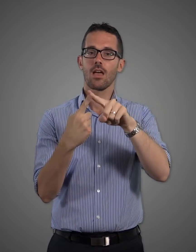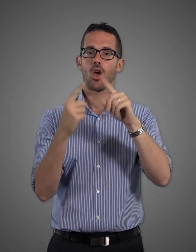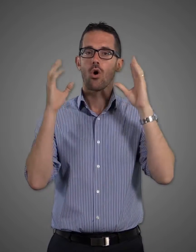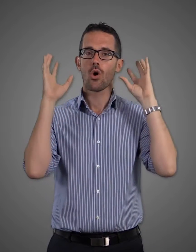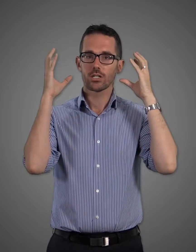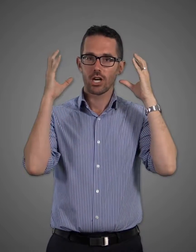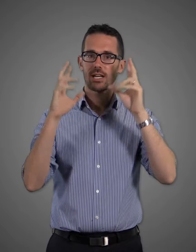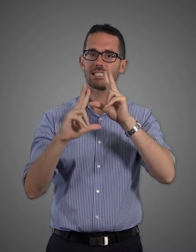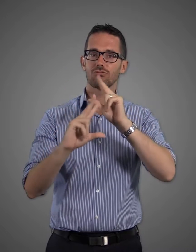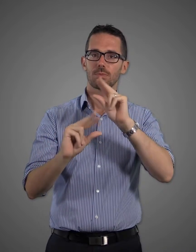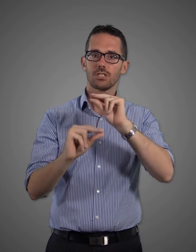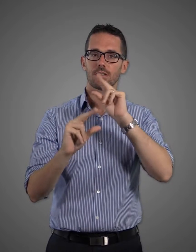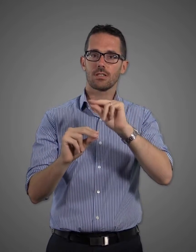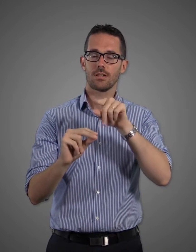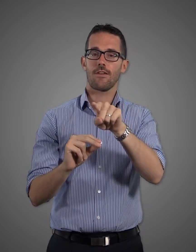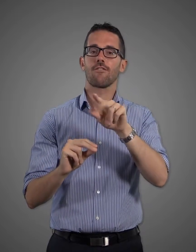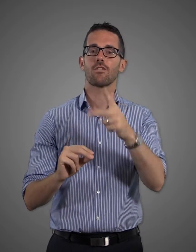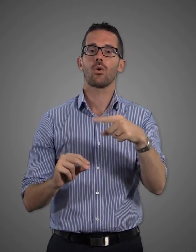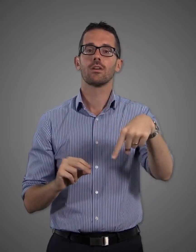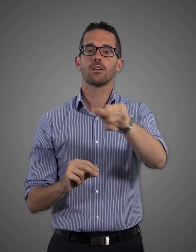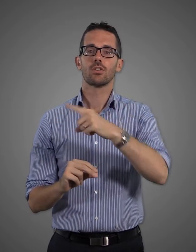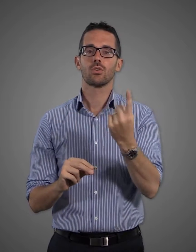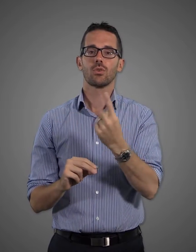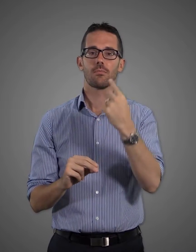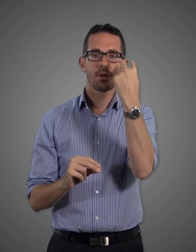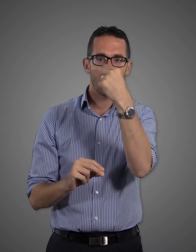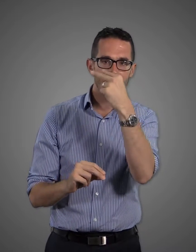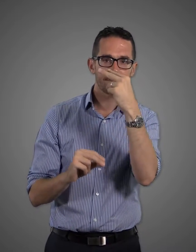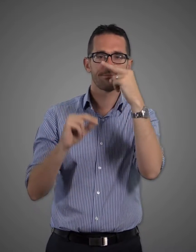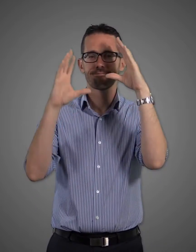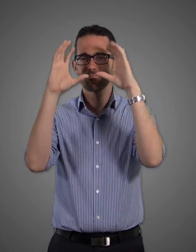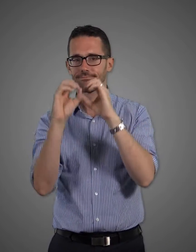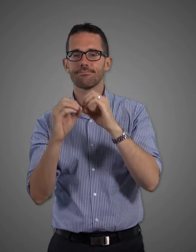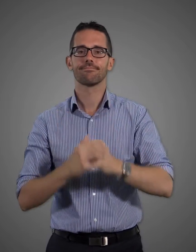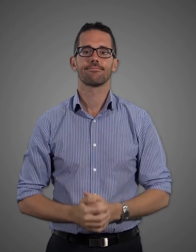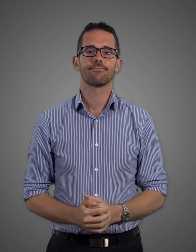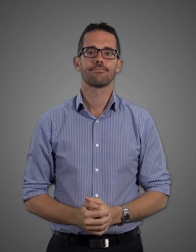Firstly, the event will have audio description for those who are blind or have low vision.